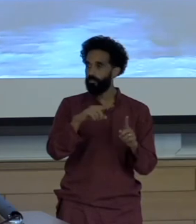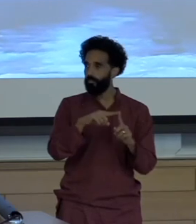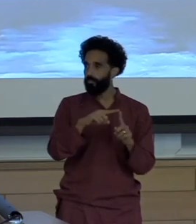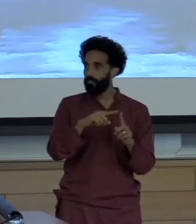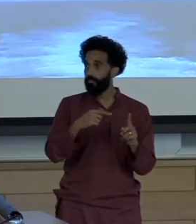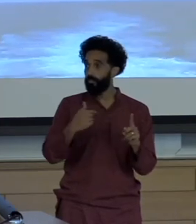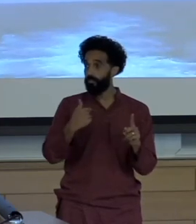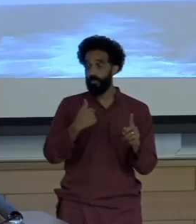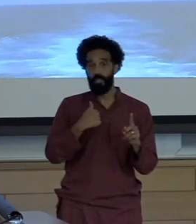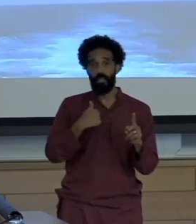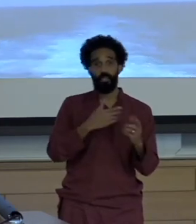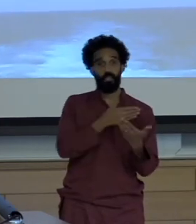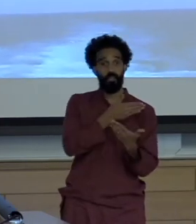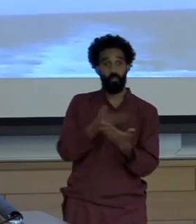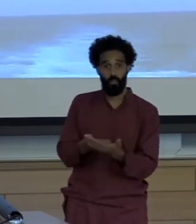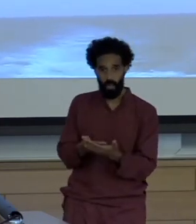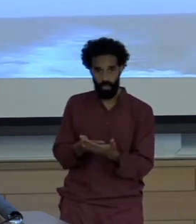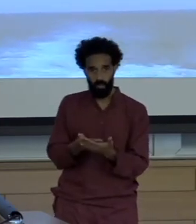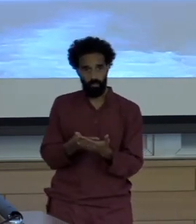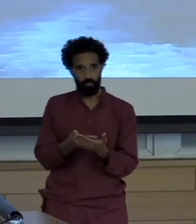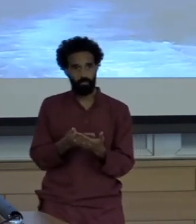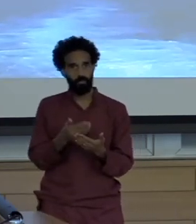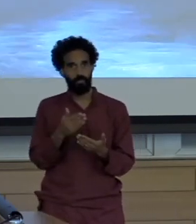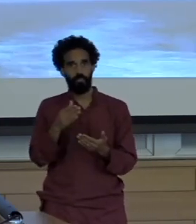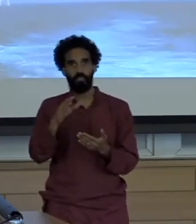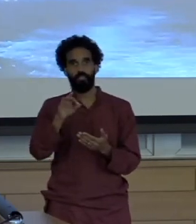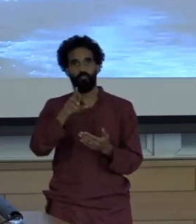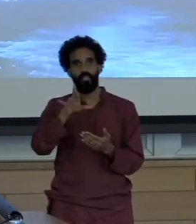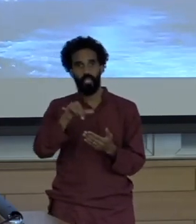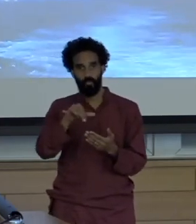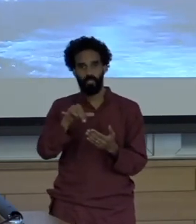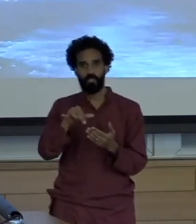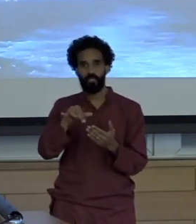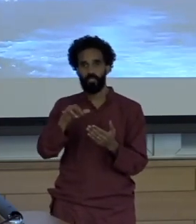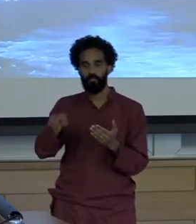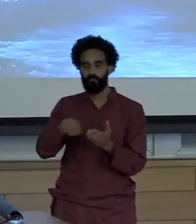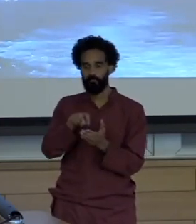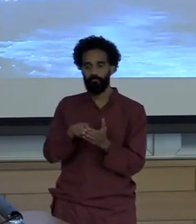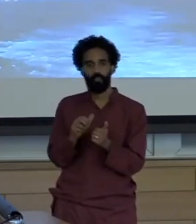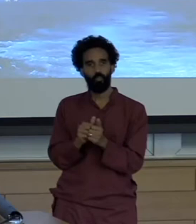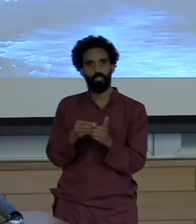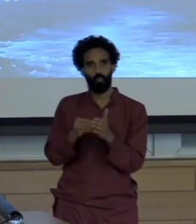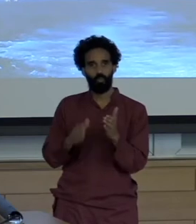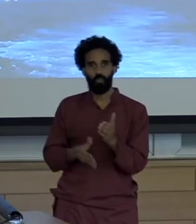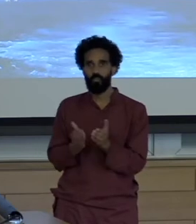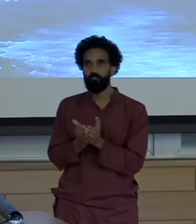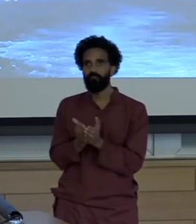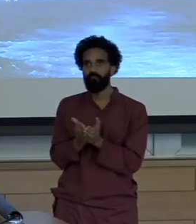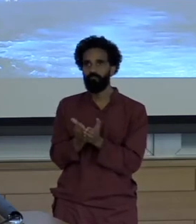I found my way to the Block Island Ferry with a student to go record the offshore